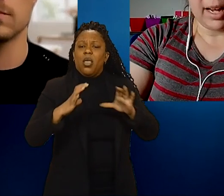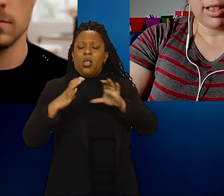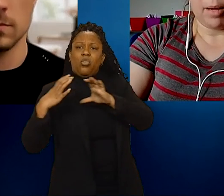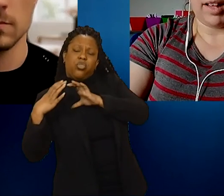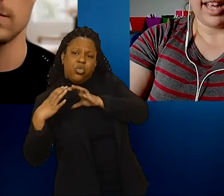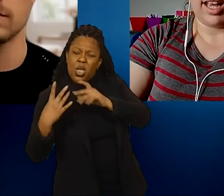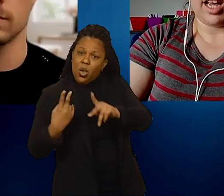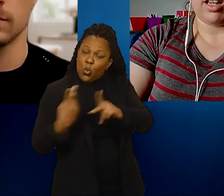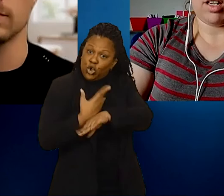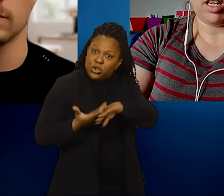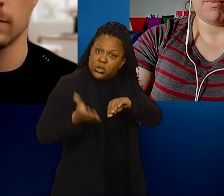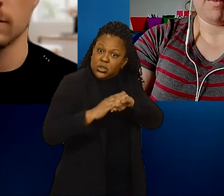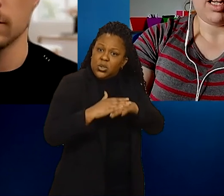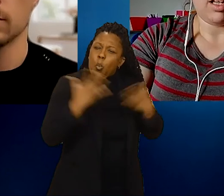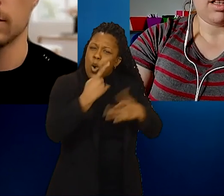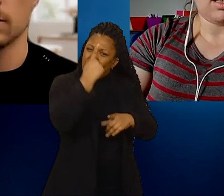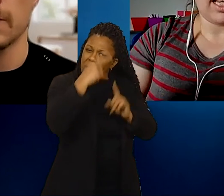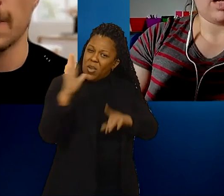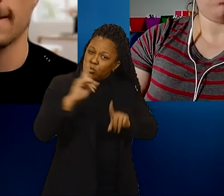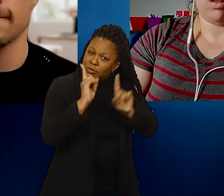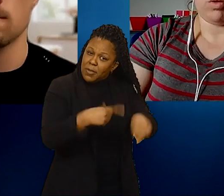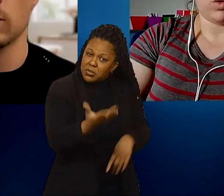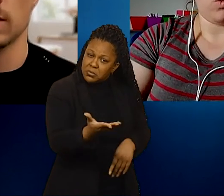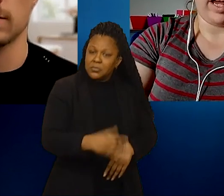and I'm glad that that he was aware